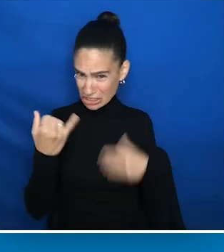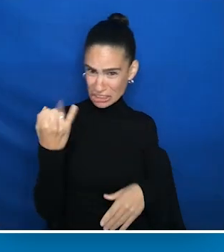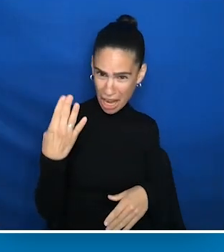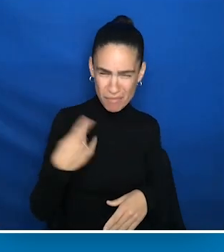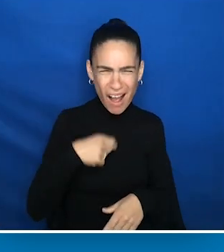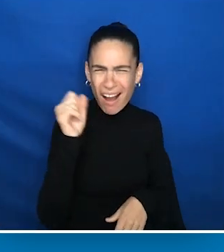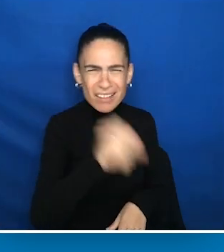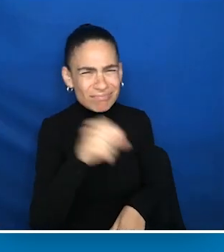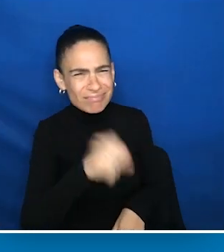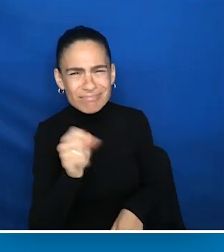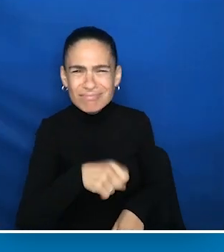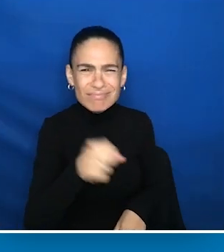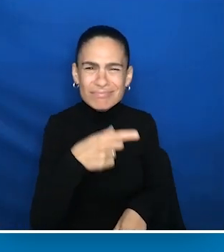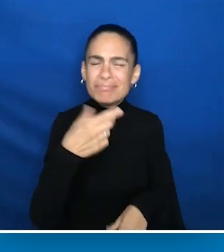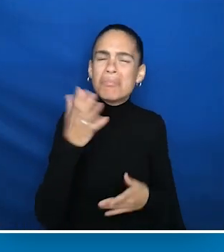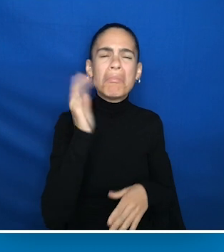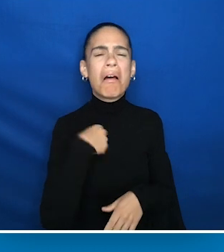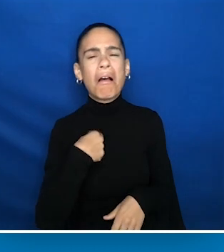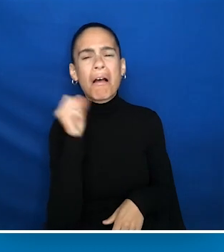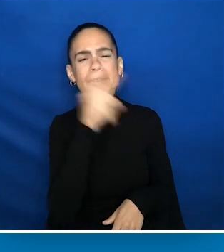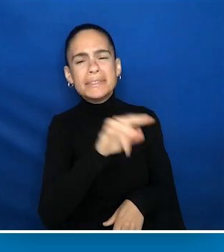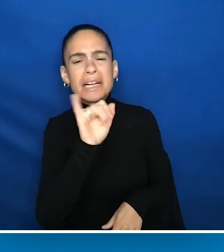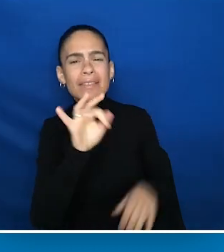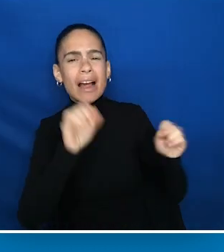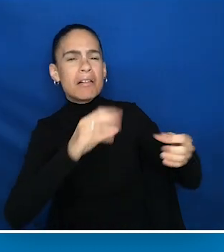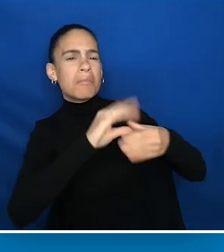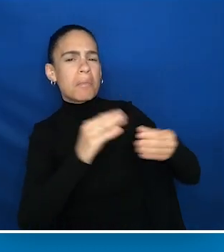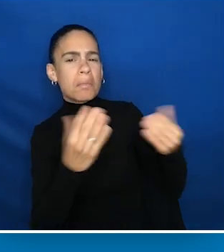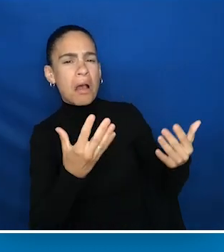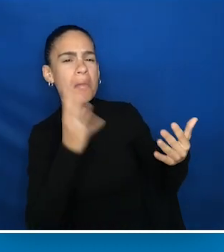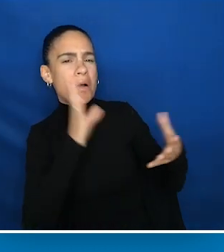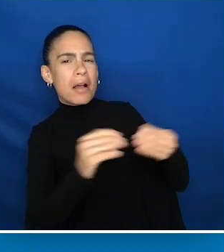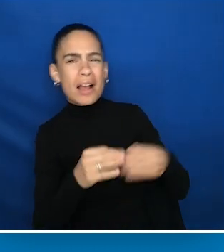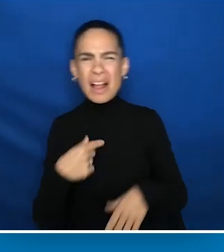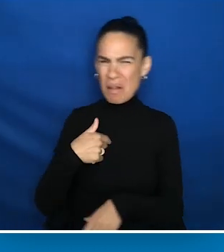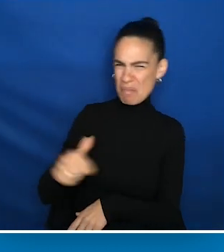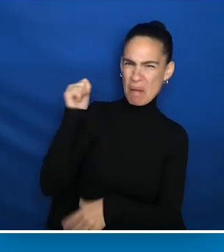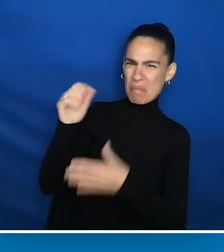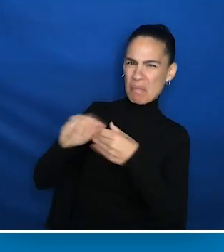And I go, "Okay. If you could tell a story, what story would you tell?" He says, "I would never tell a story." I go, "Okay.